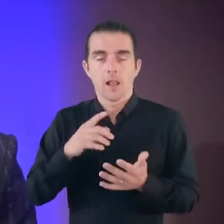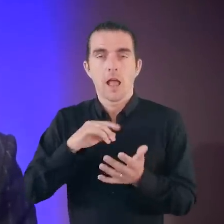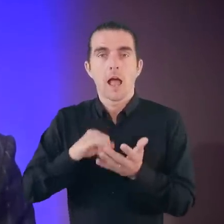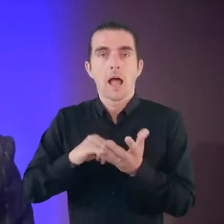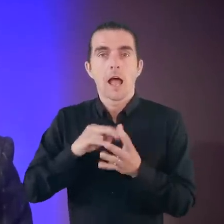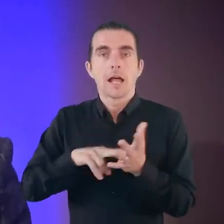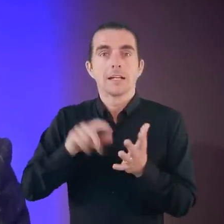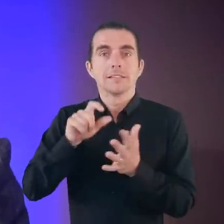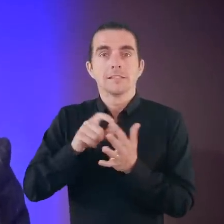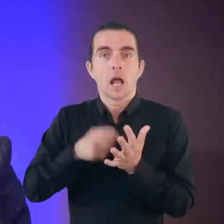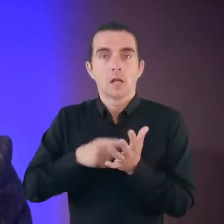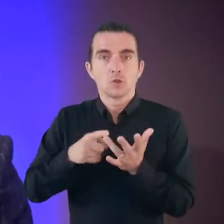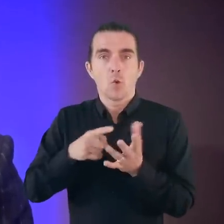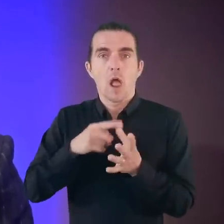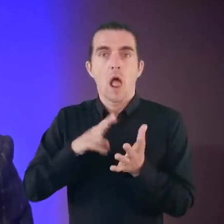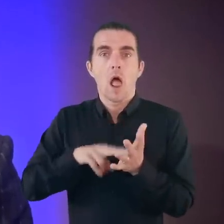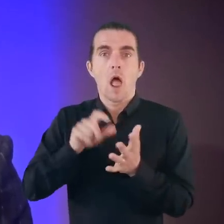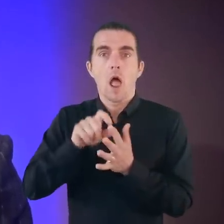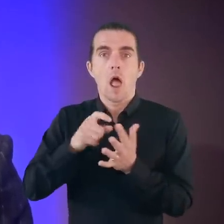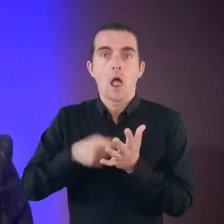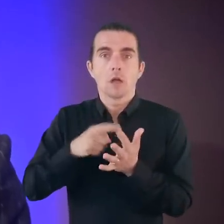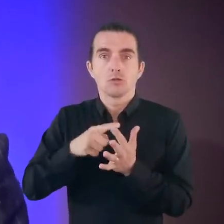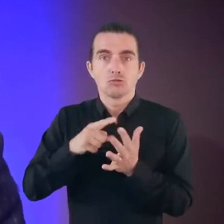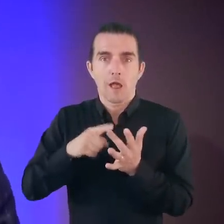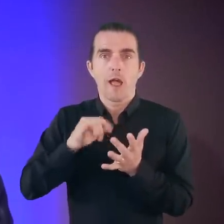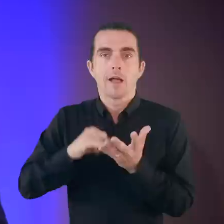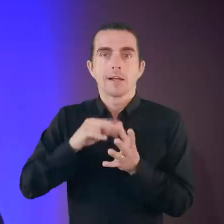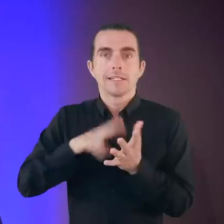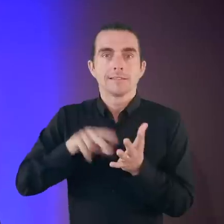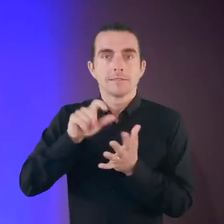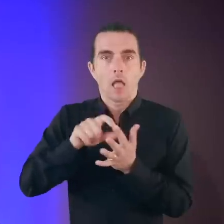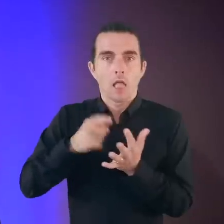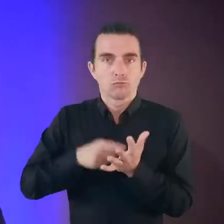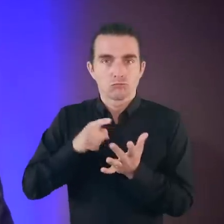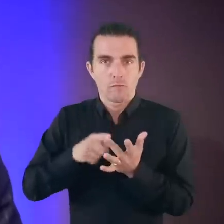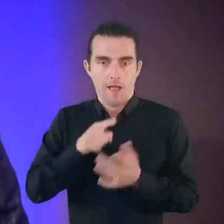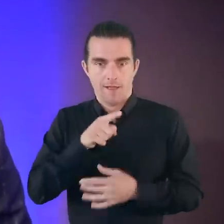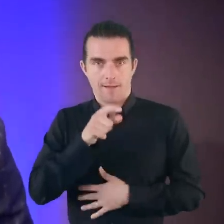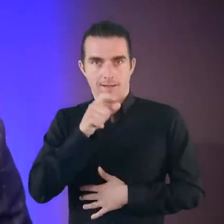Step into the fray. Sandro Andrei Sandri.